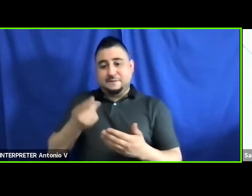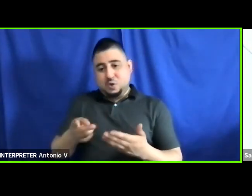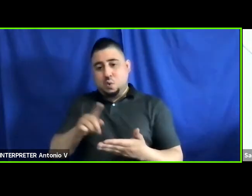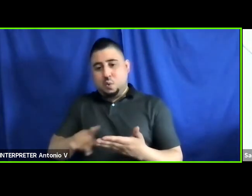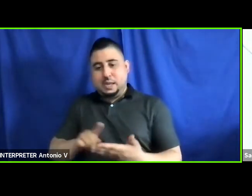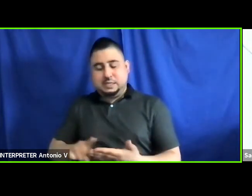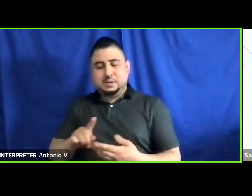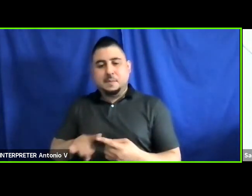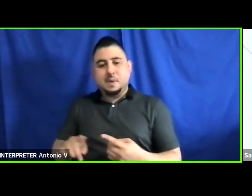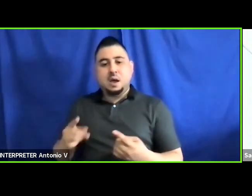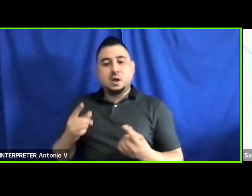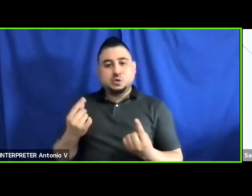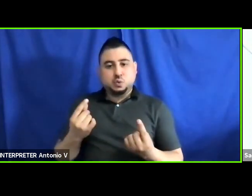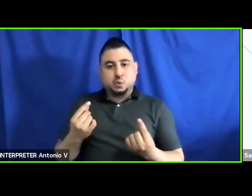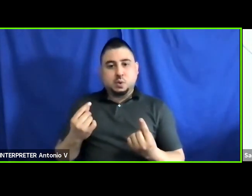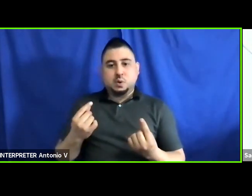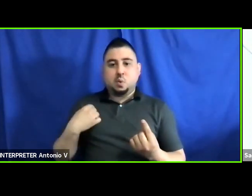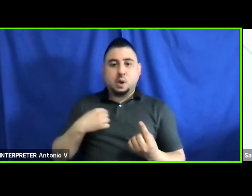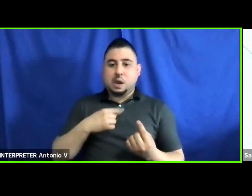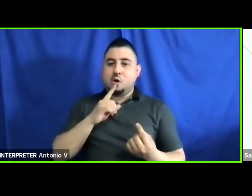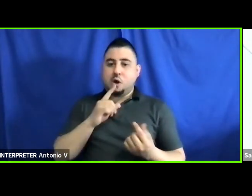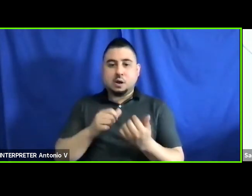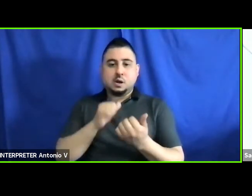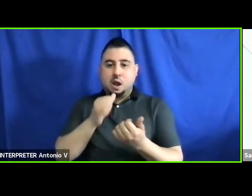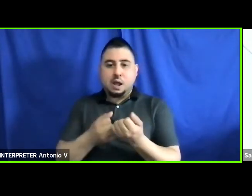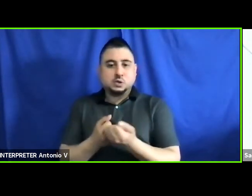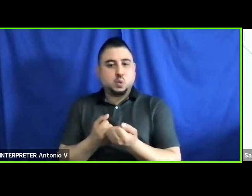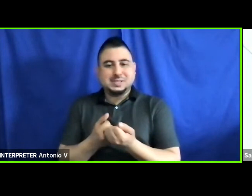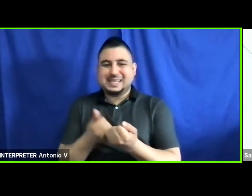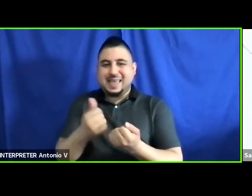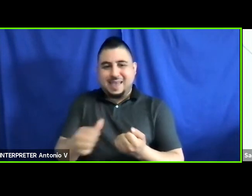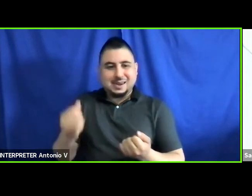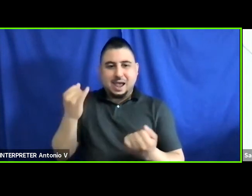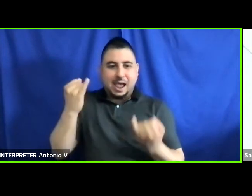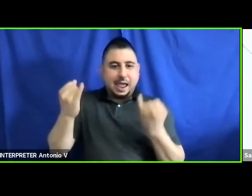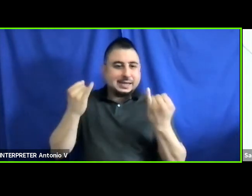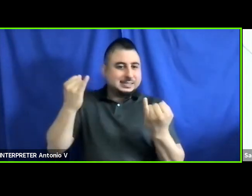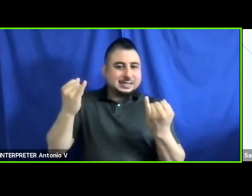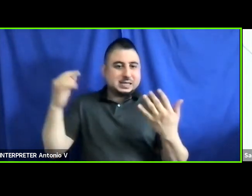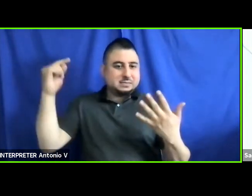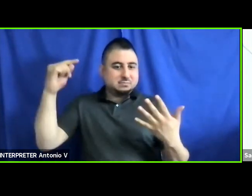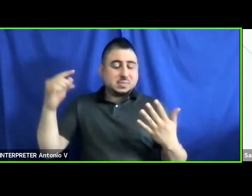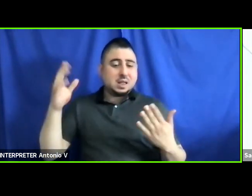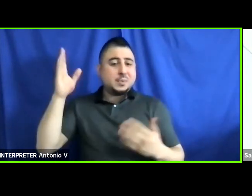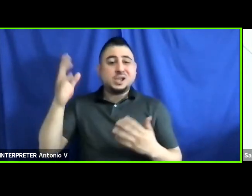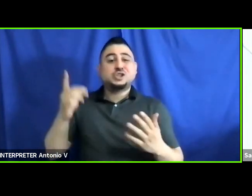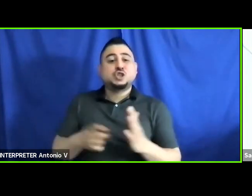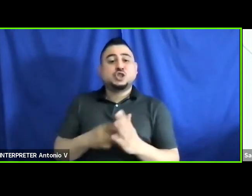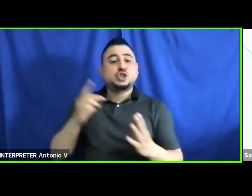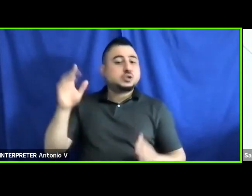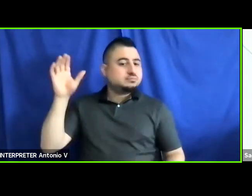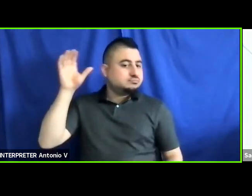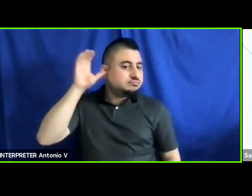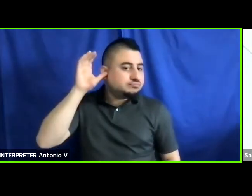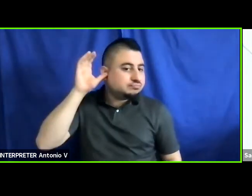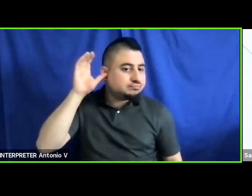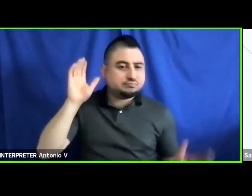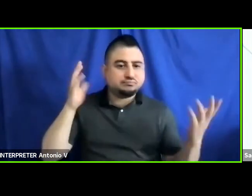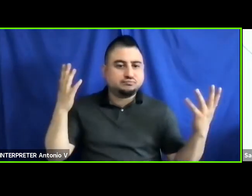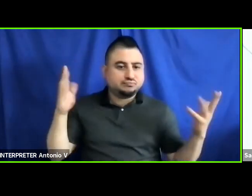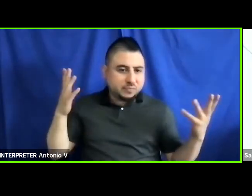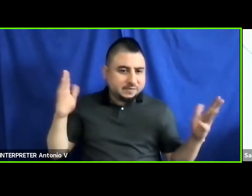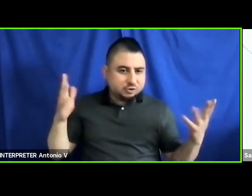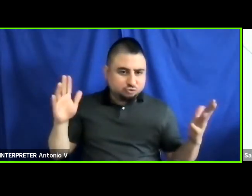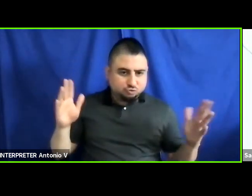so, we are not endorsing any of the items that are being presented or any of the technical